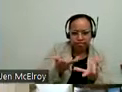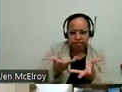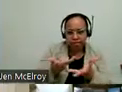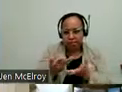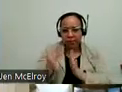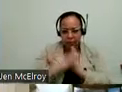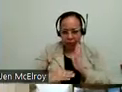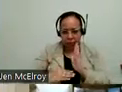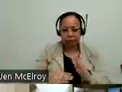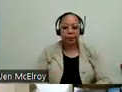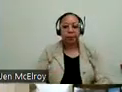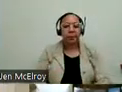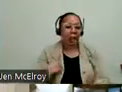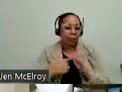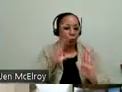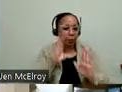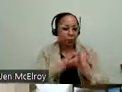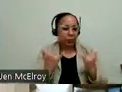So I'm going to show you some pictures now of MOPD extreme home mod makeover.